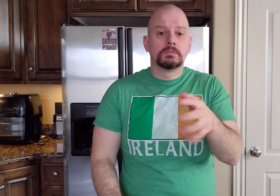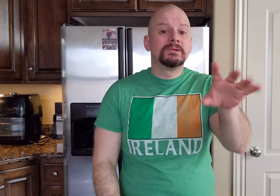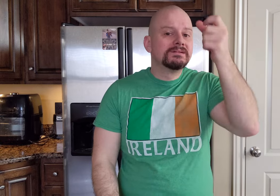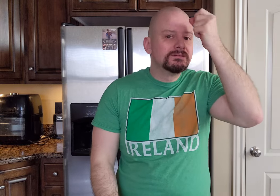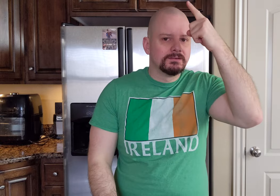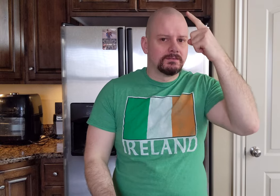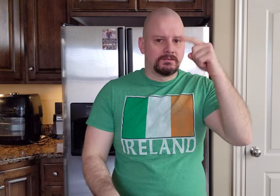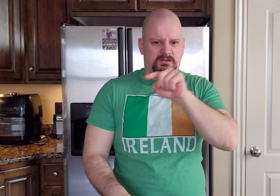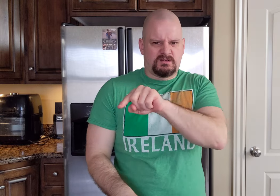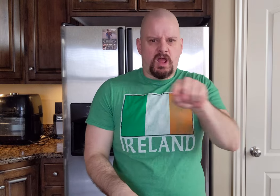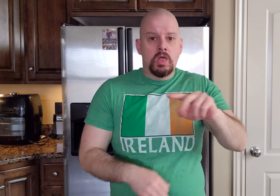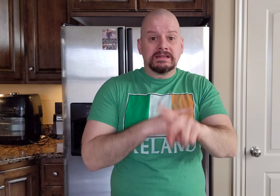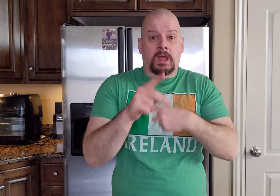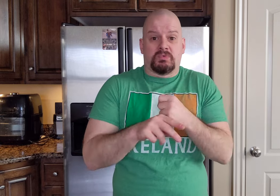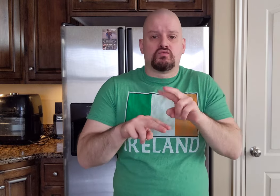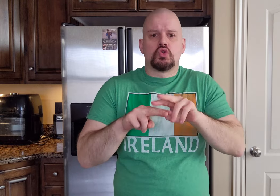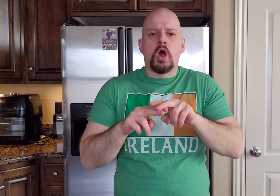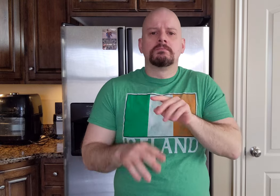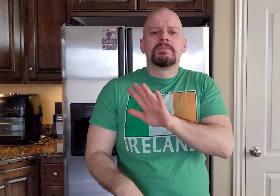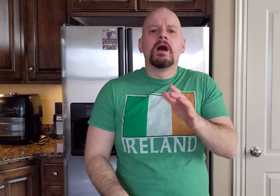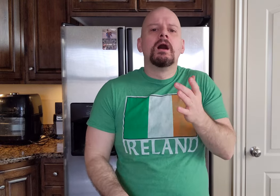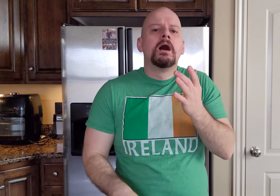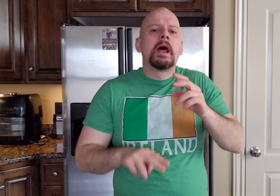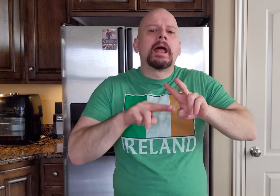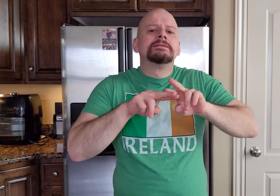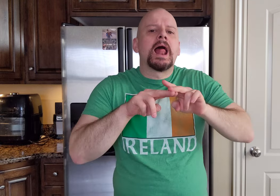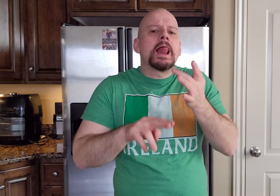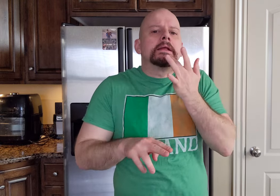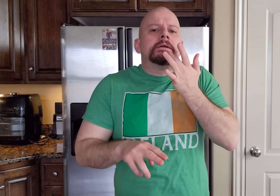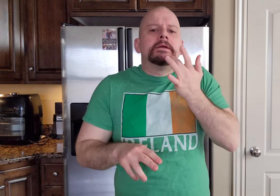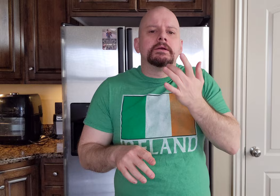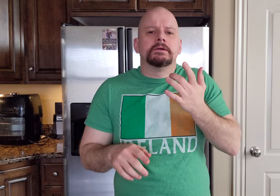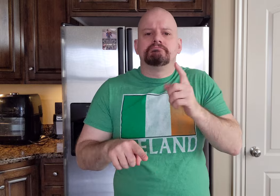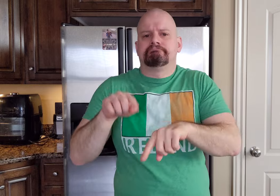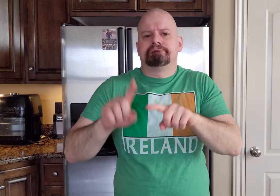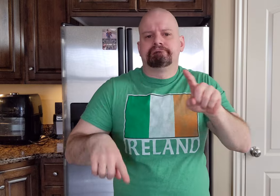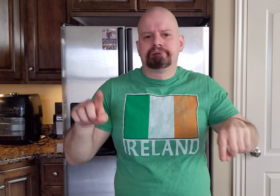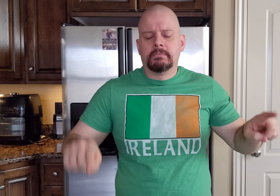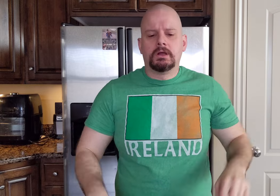you know these salt types vary in saltiness taste.